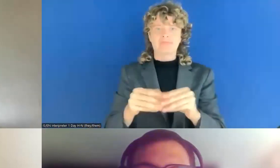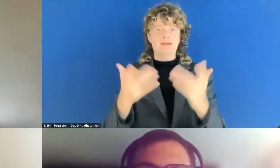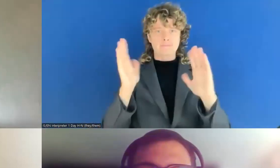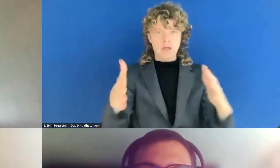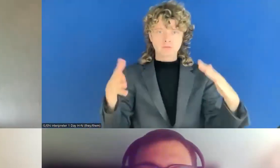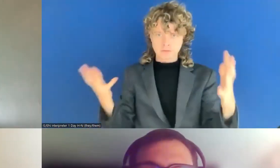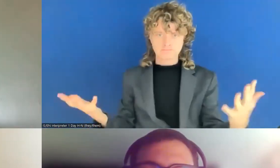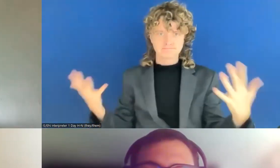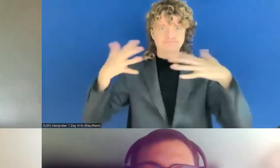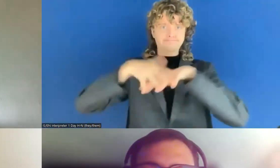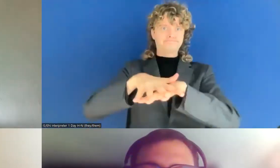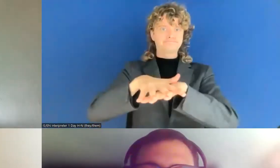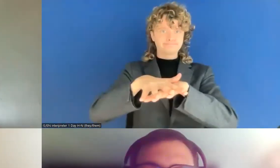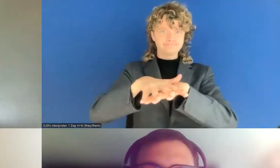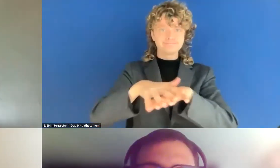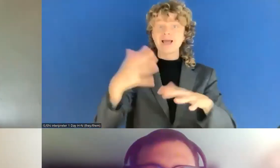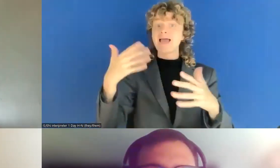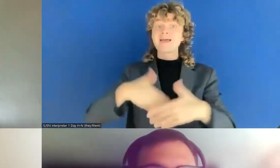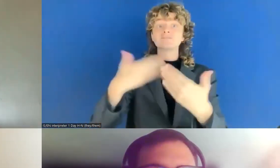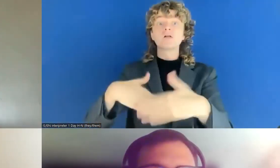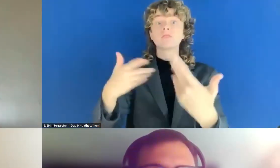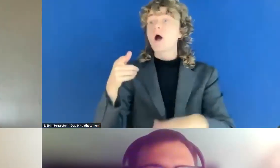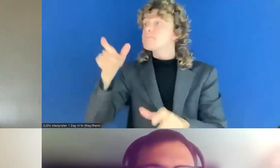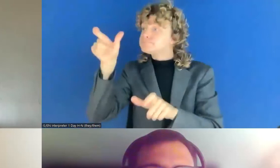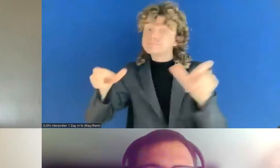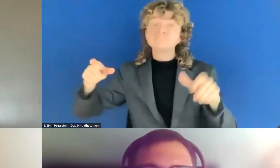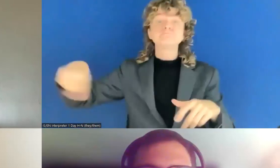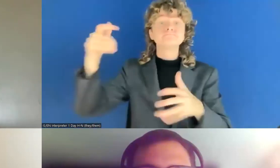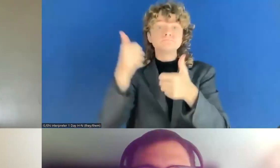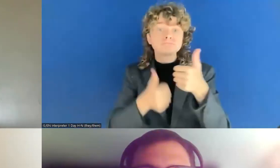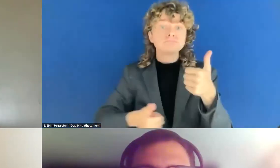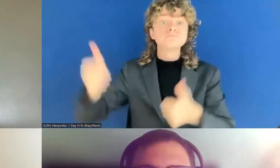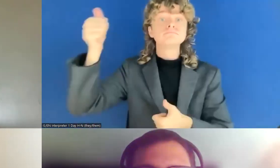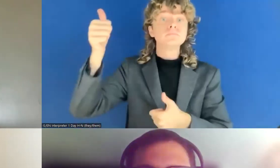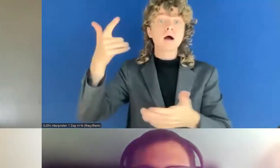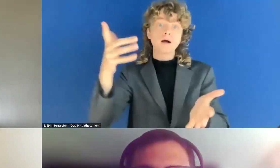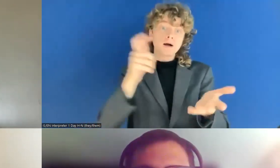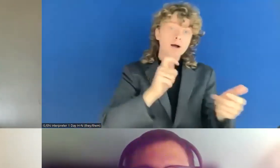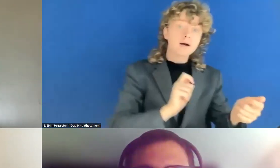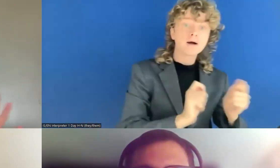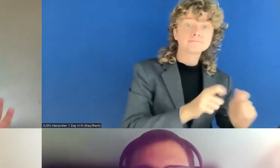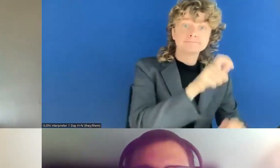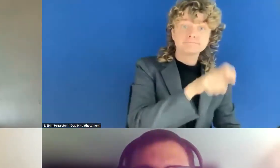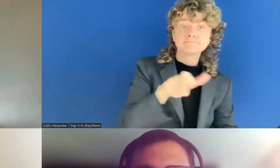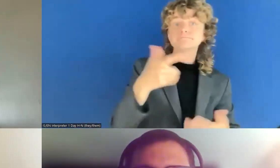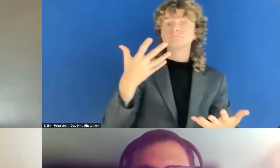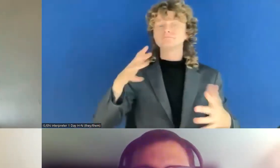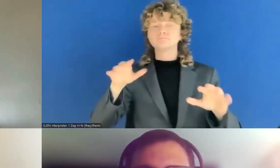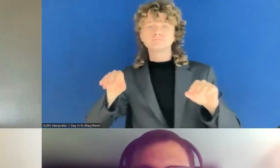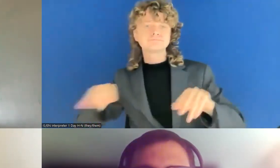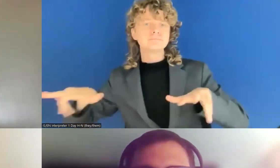in their routines, and in their system. I think that is the one thing.